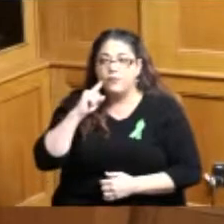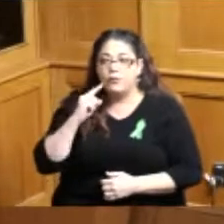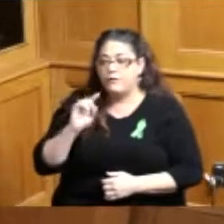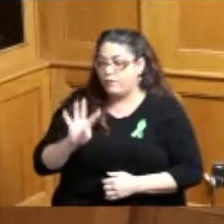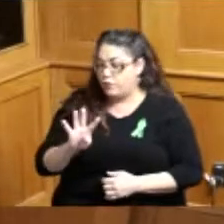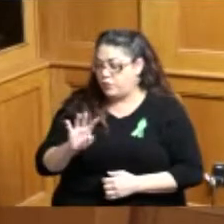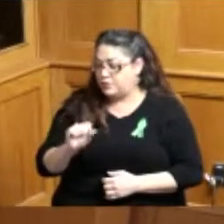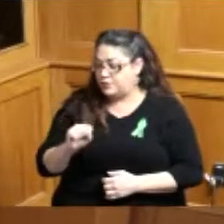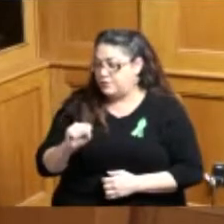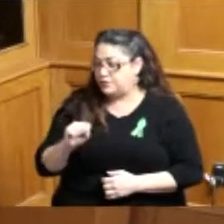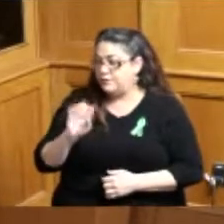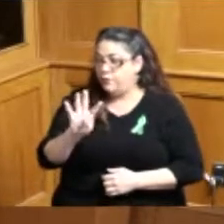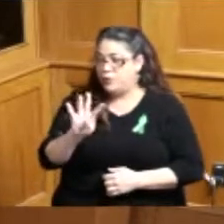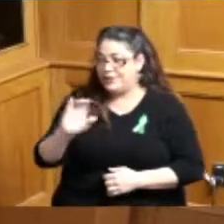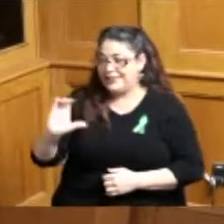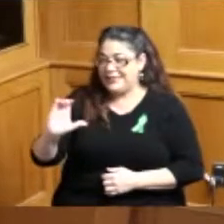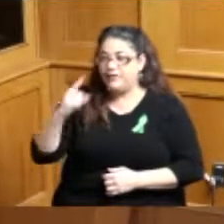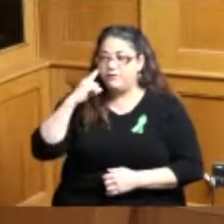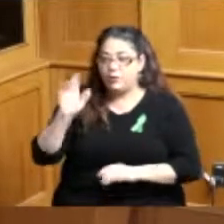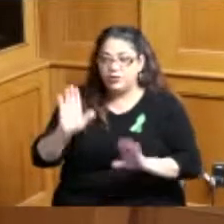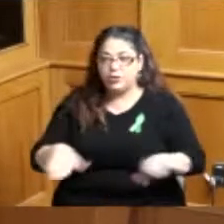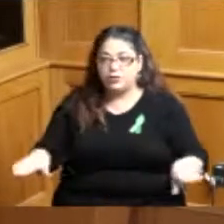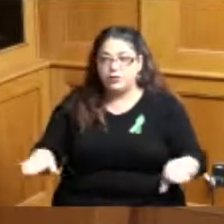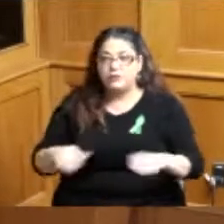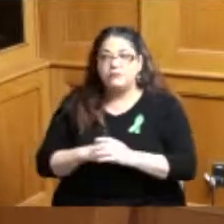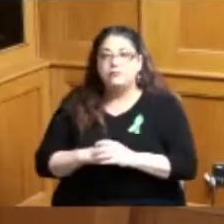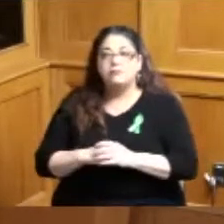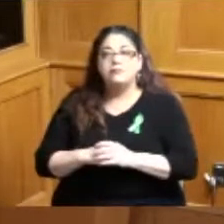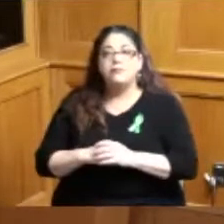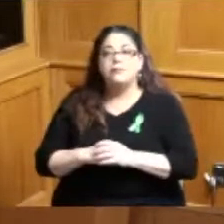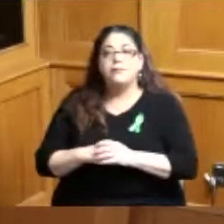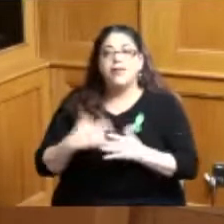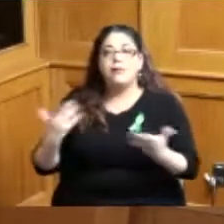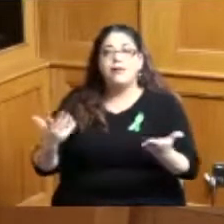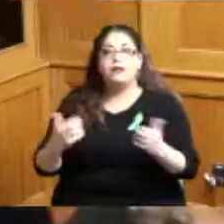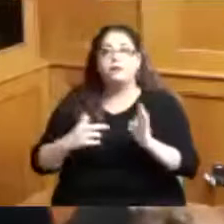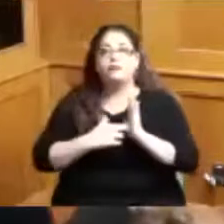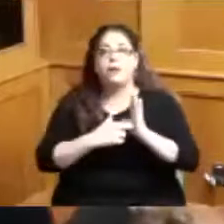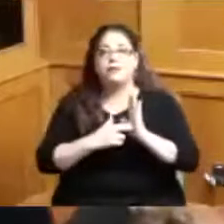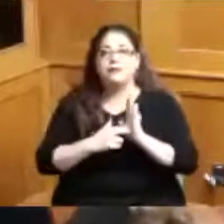I'm not here to speak for 4c for Children I'm here to represent the child care arena as you heard